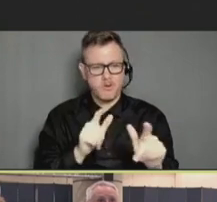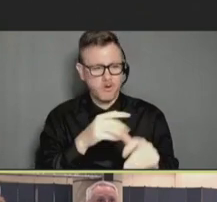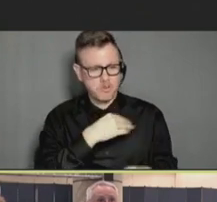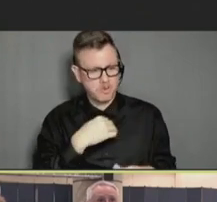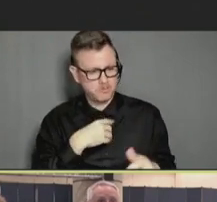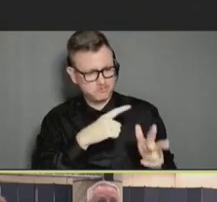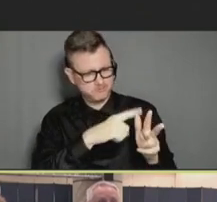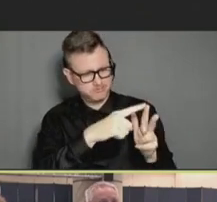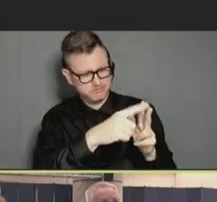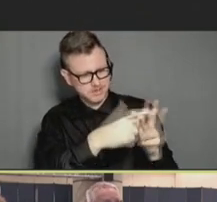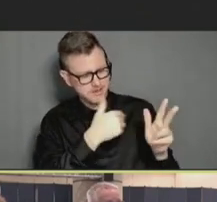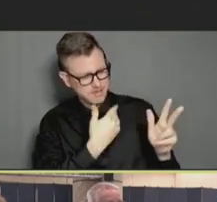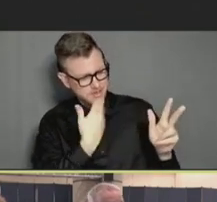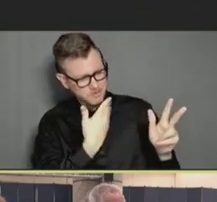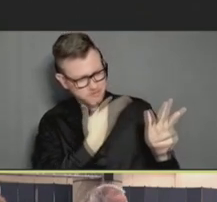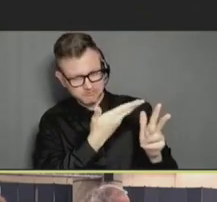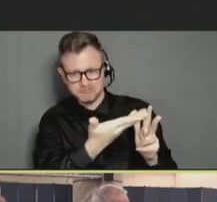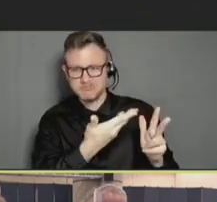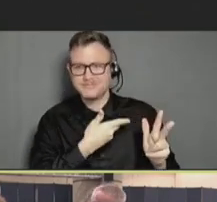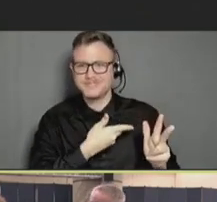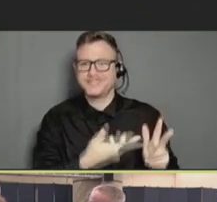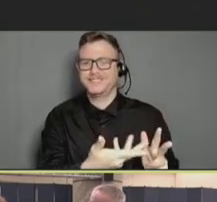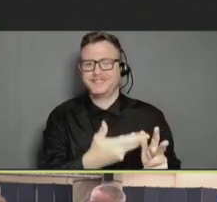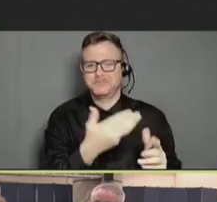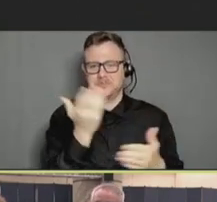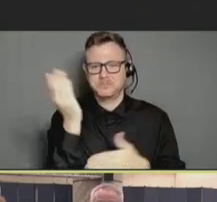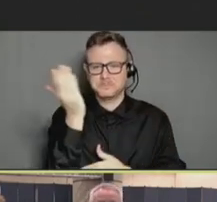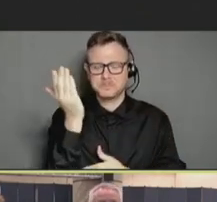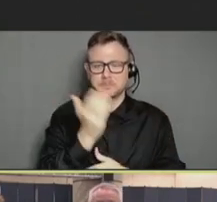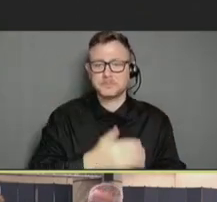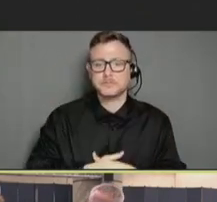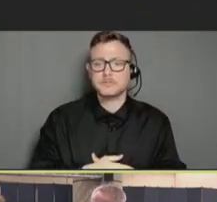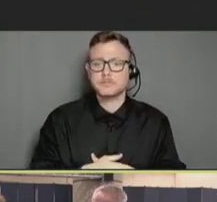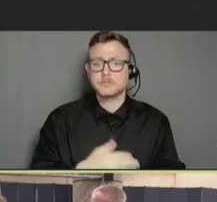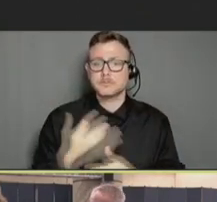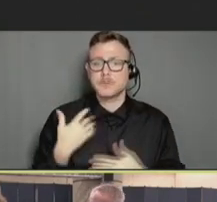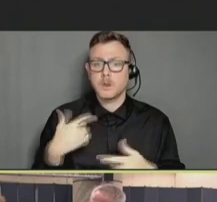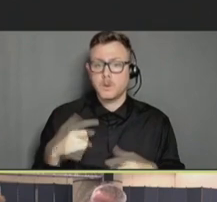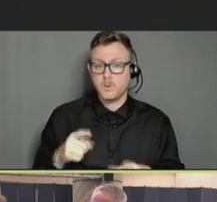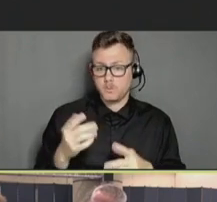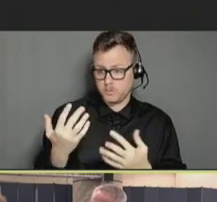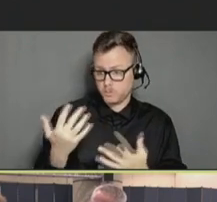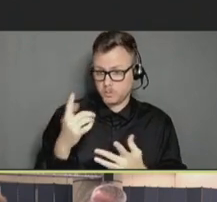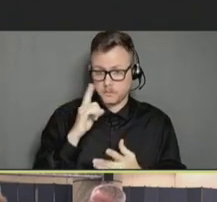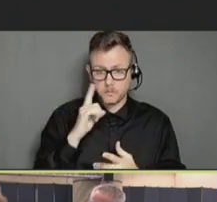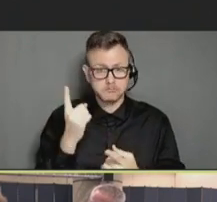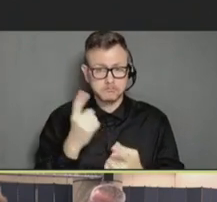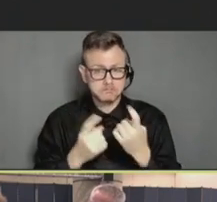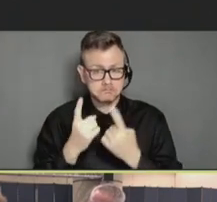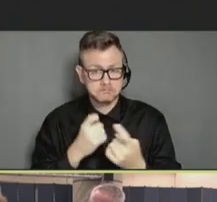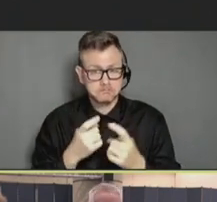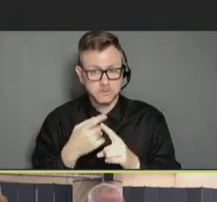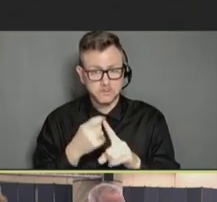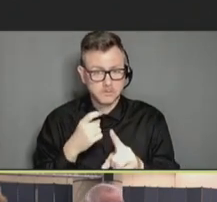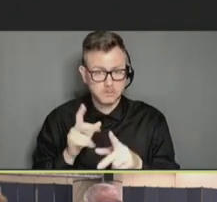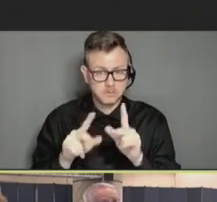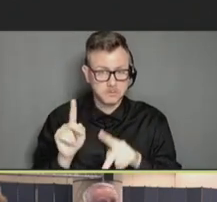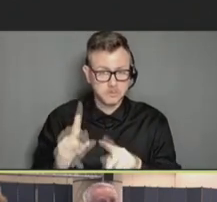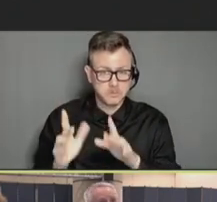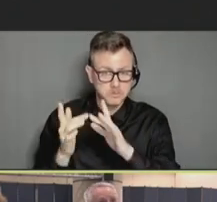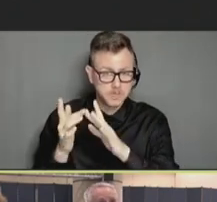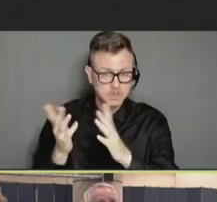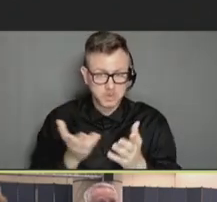for your presentation. While I'm waiting for any questions from those online or here in